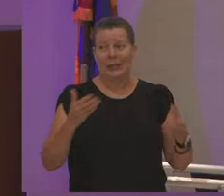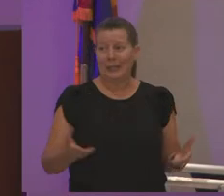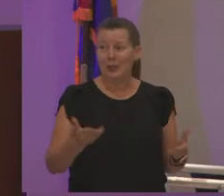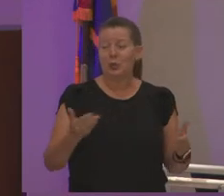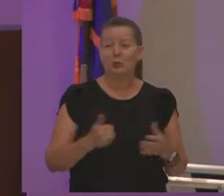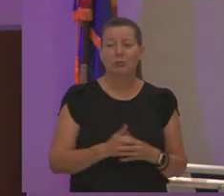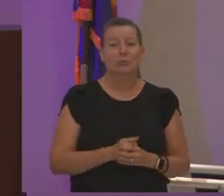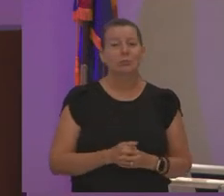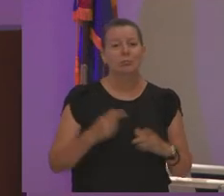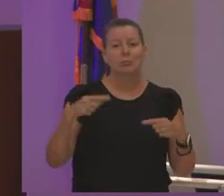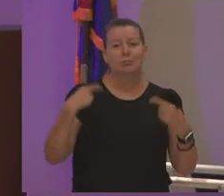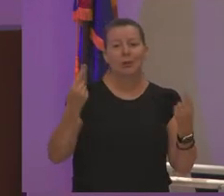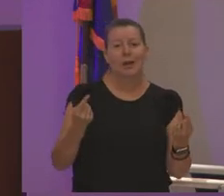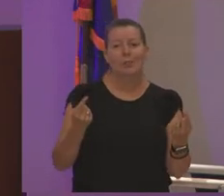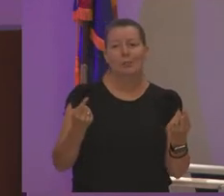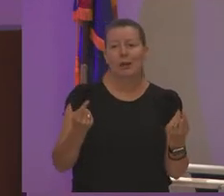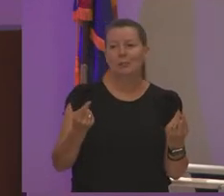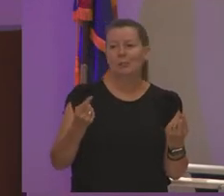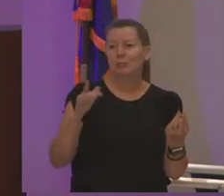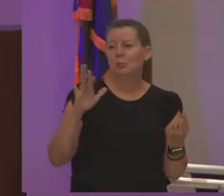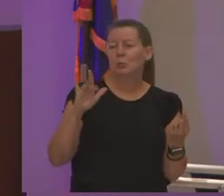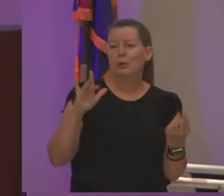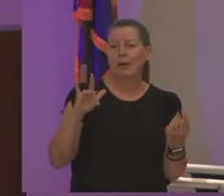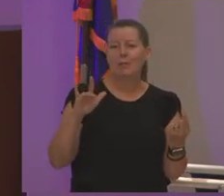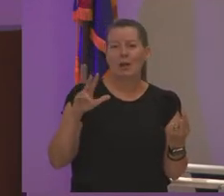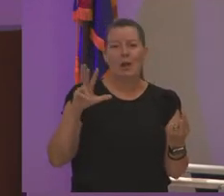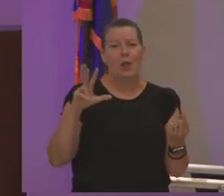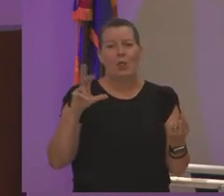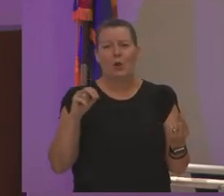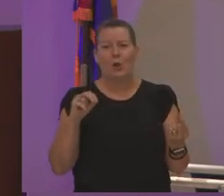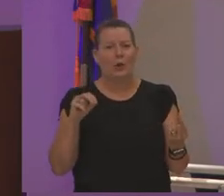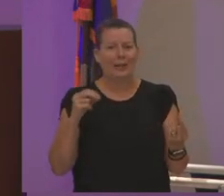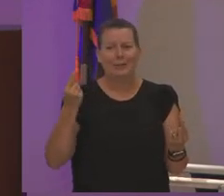and i've been here 25 and sometimes 37 30 something years i'm like wow